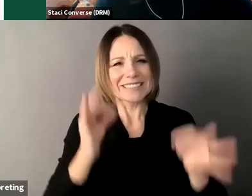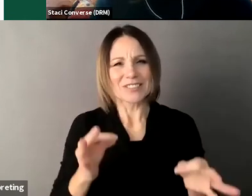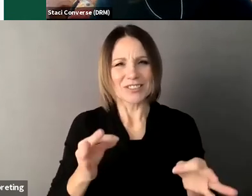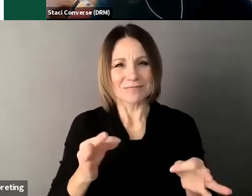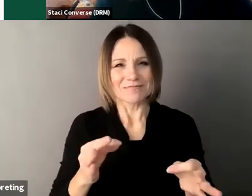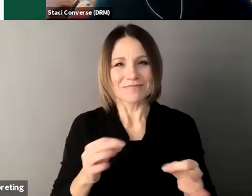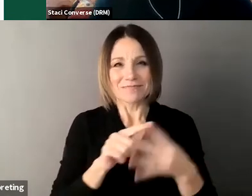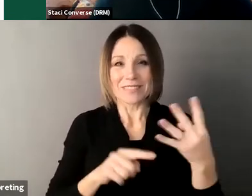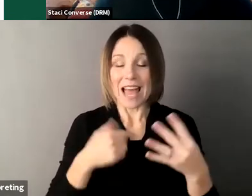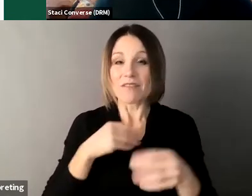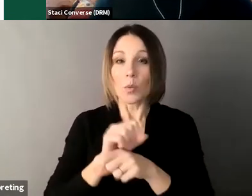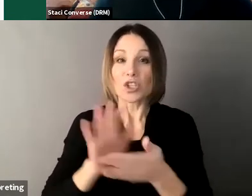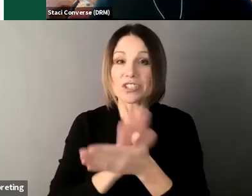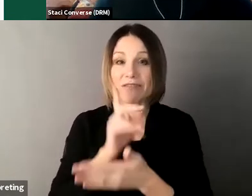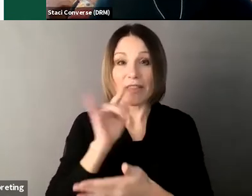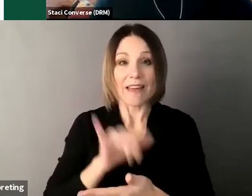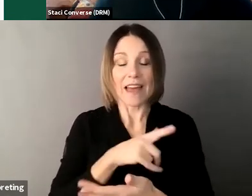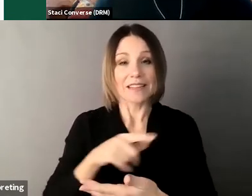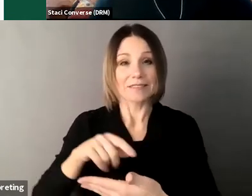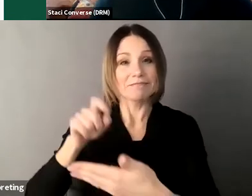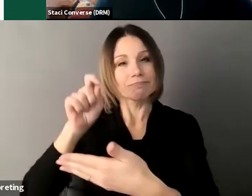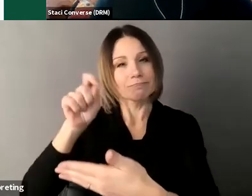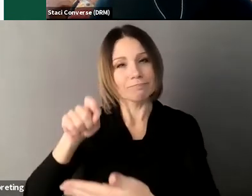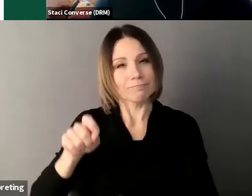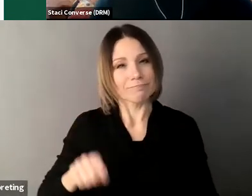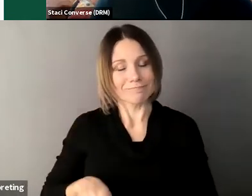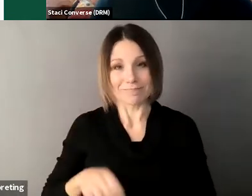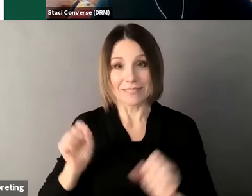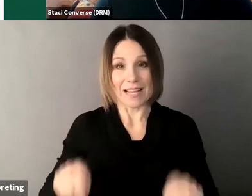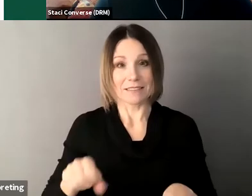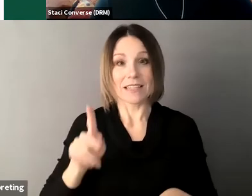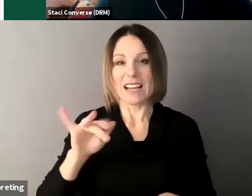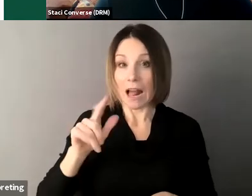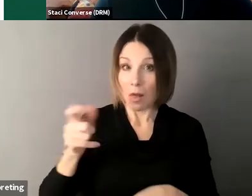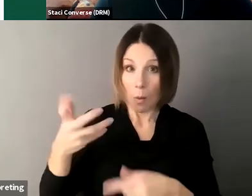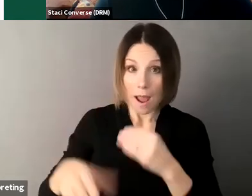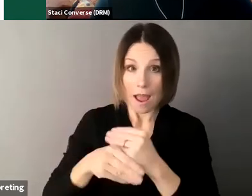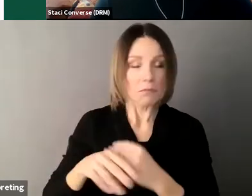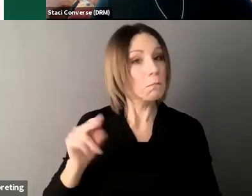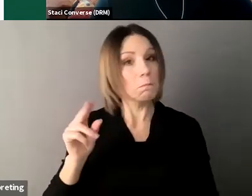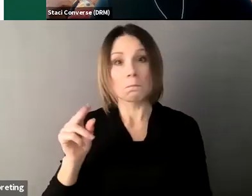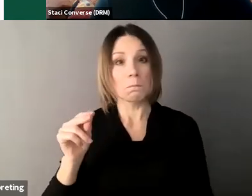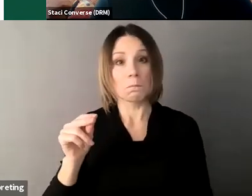no okay uh and the next question was is there a plan outline for, um, a team to put this in